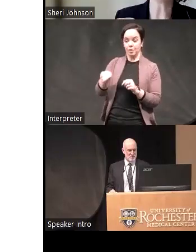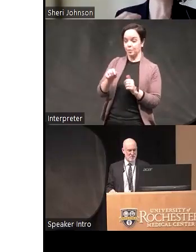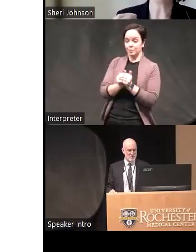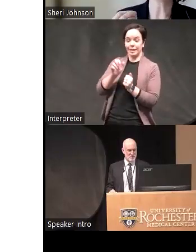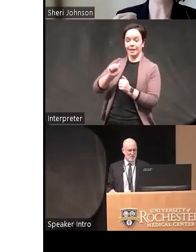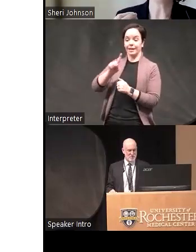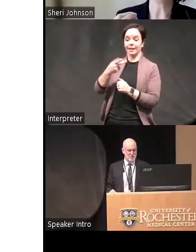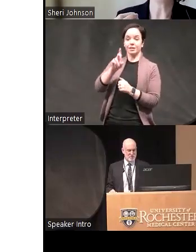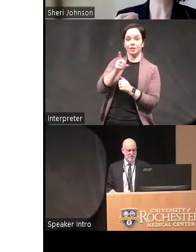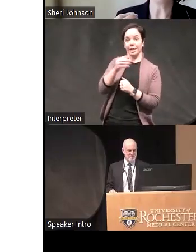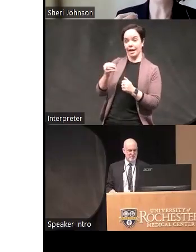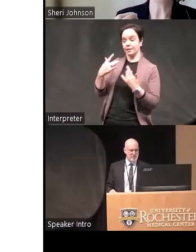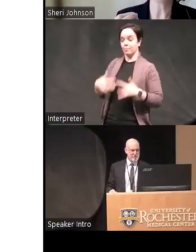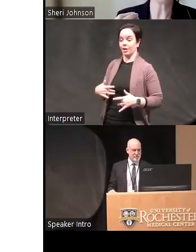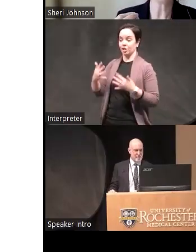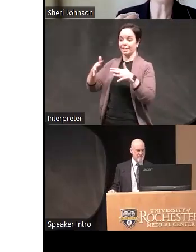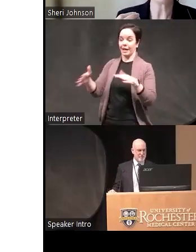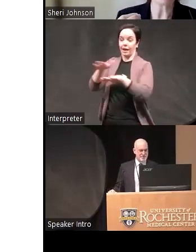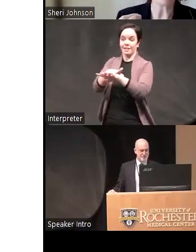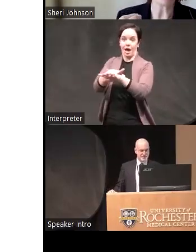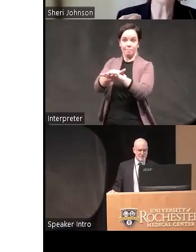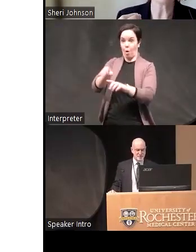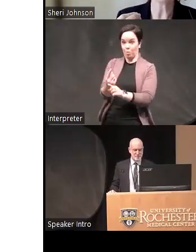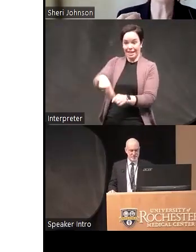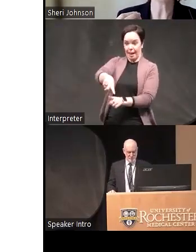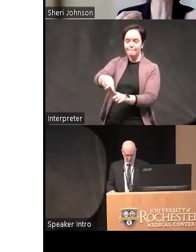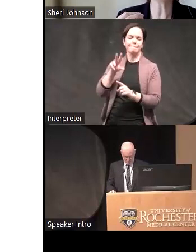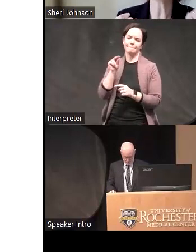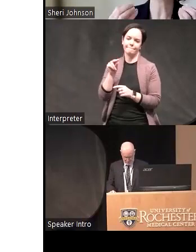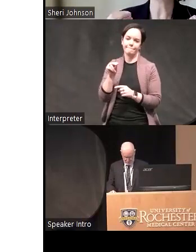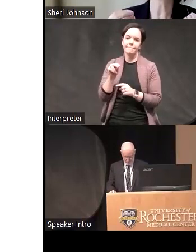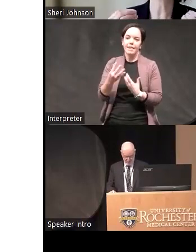depression or anxiety on top of that and we found it's not that the internalizing and